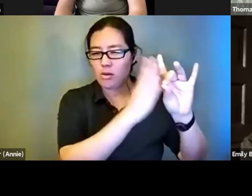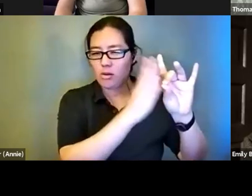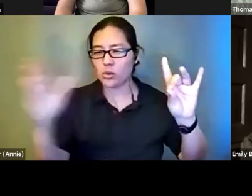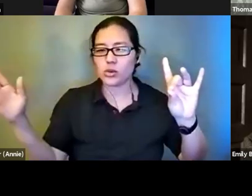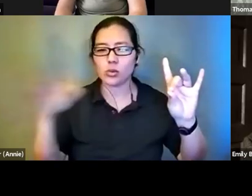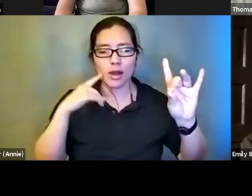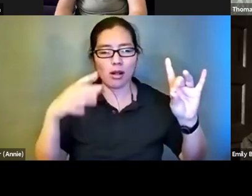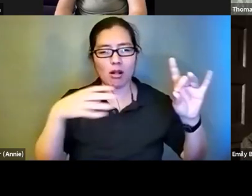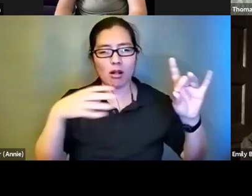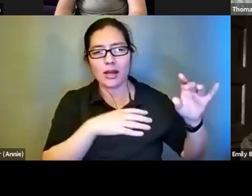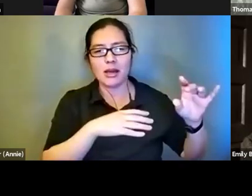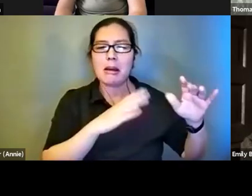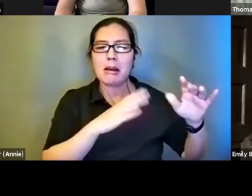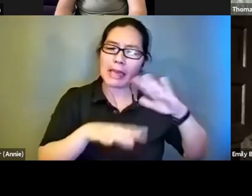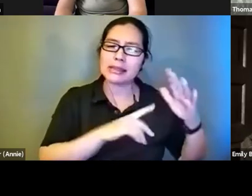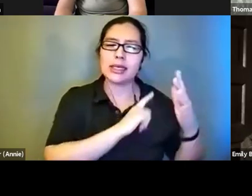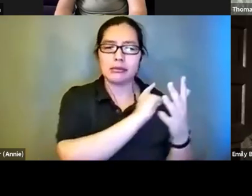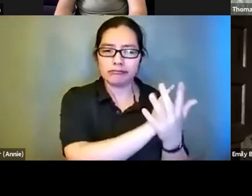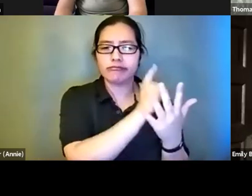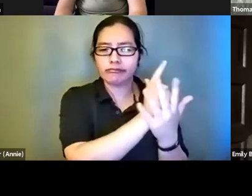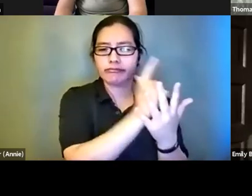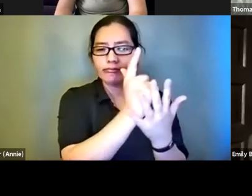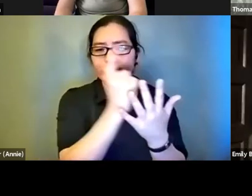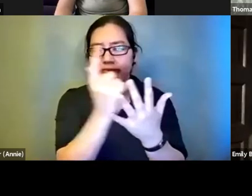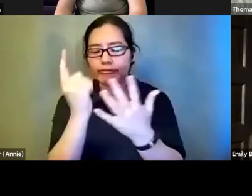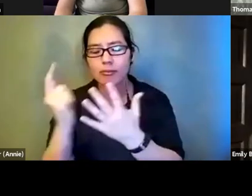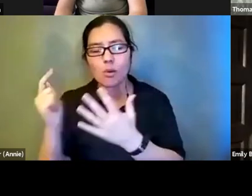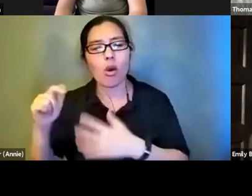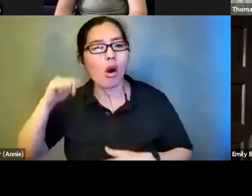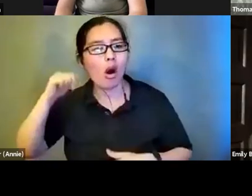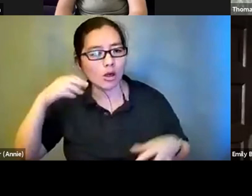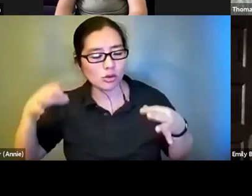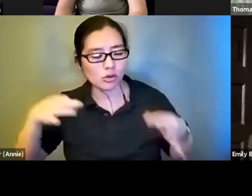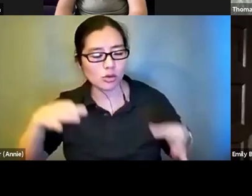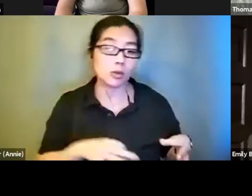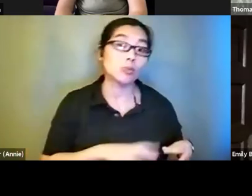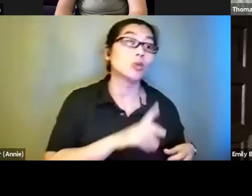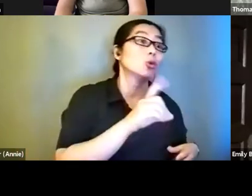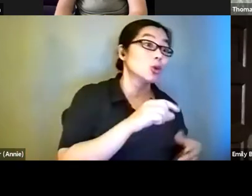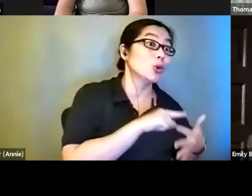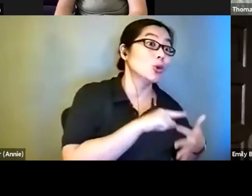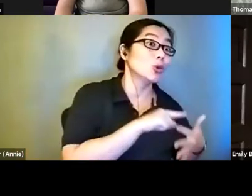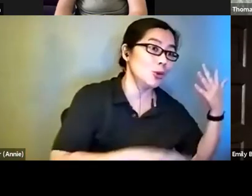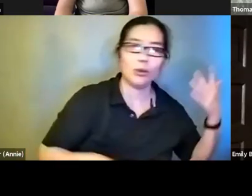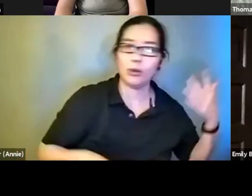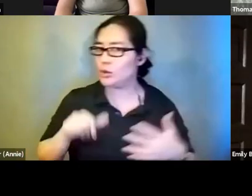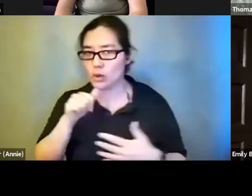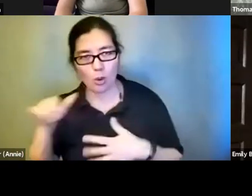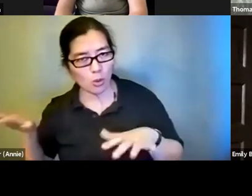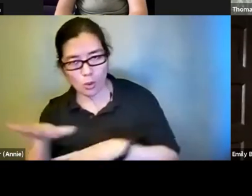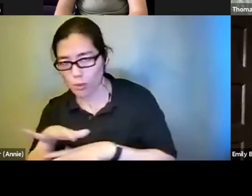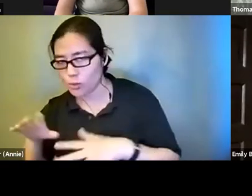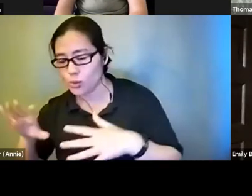audio description dos and don'ts . And it can be really easy